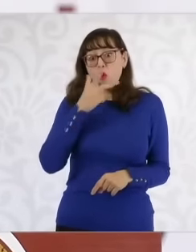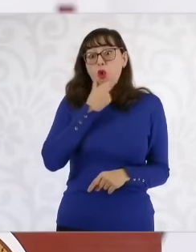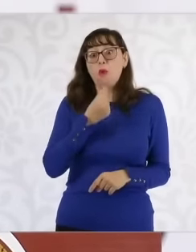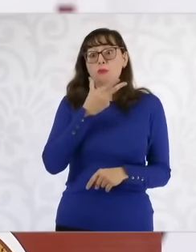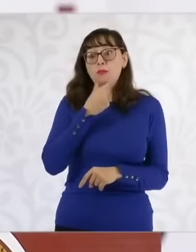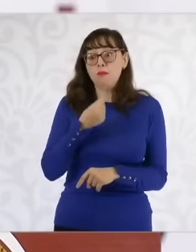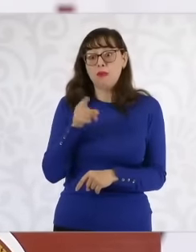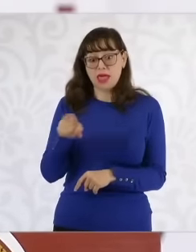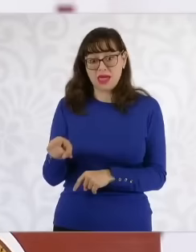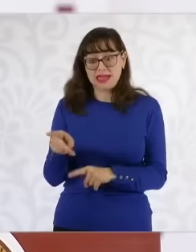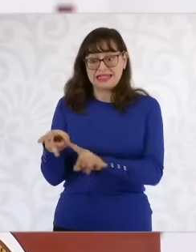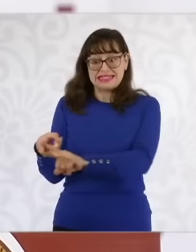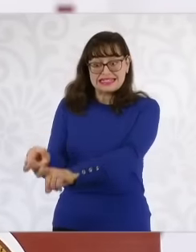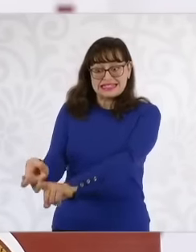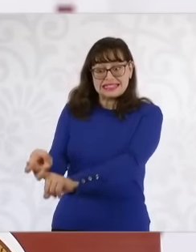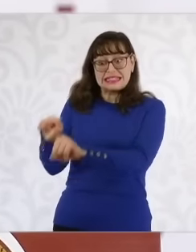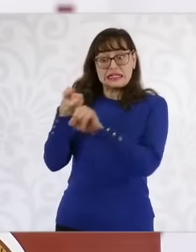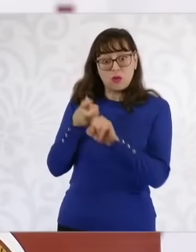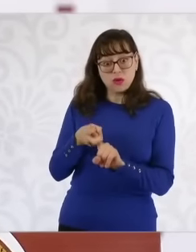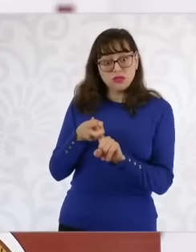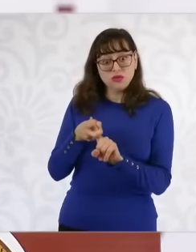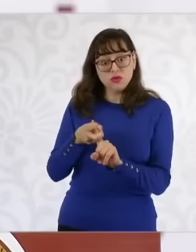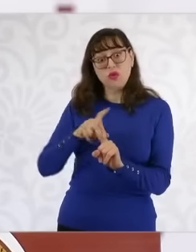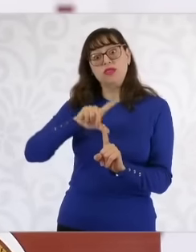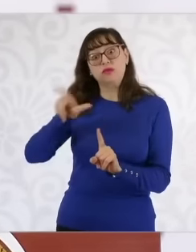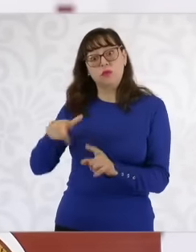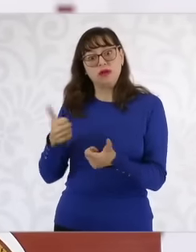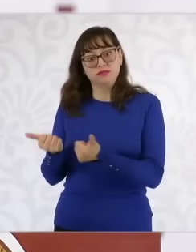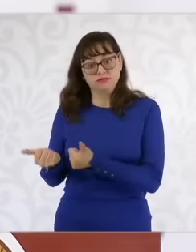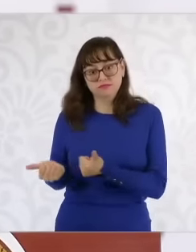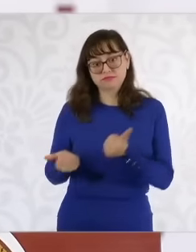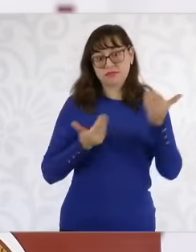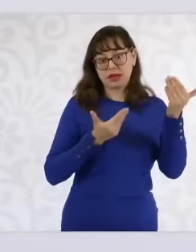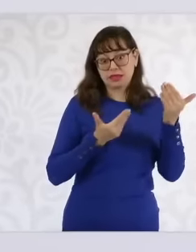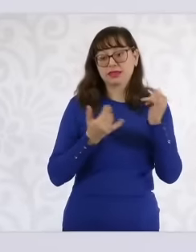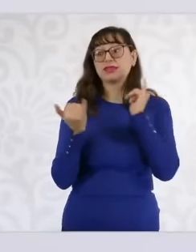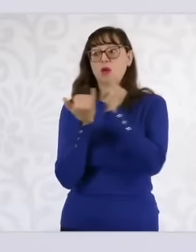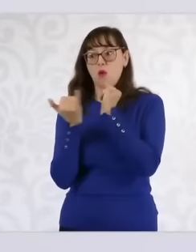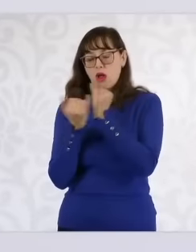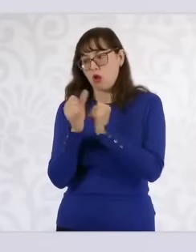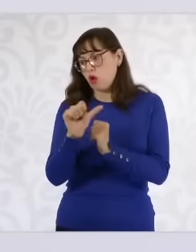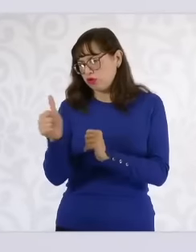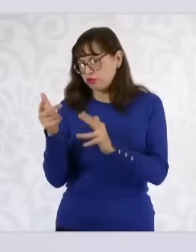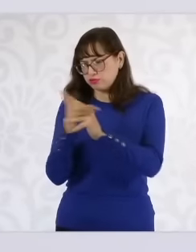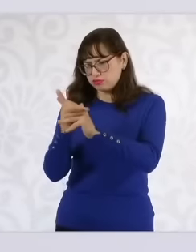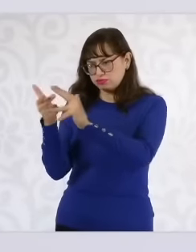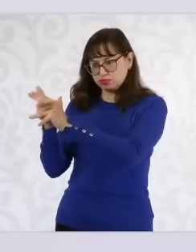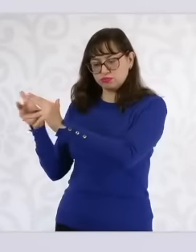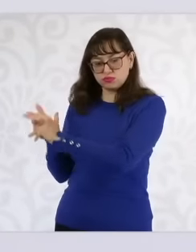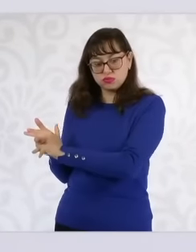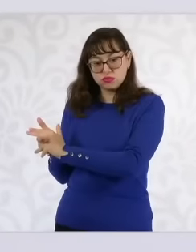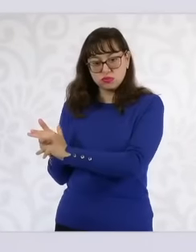into the homicides that were committed. What do we need the